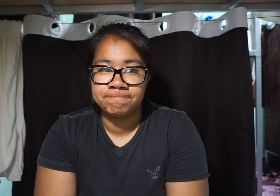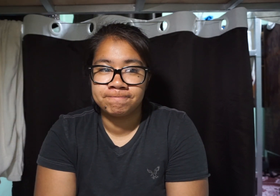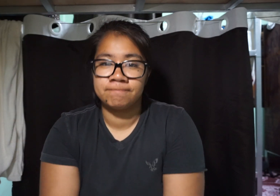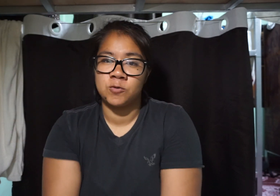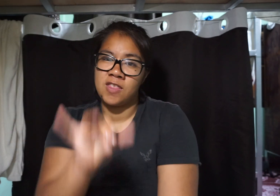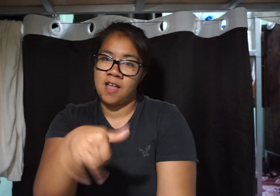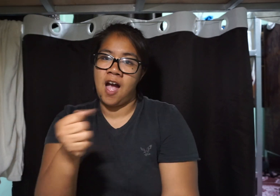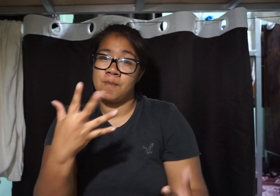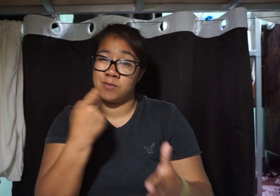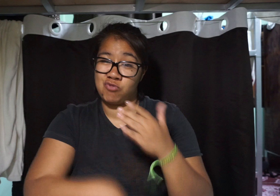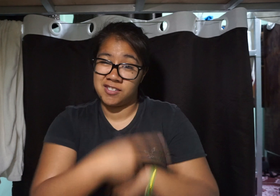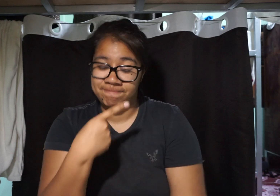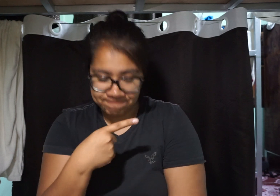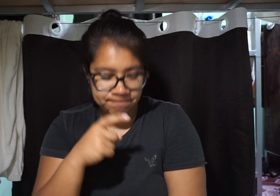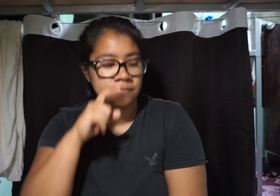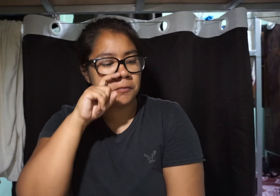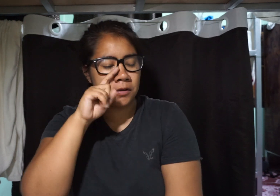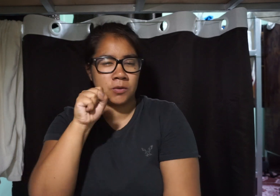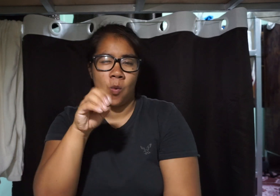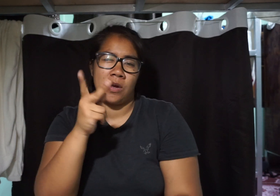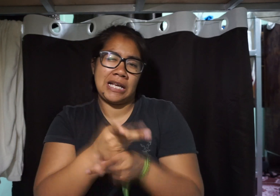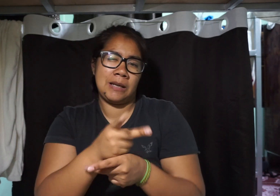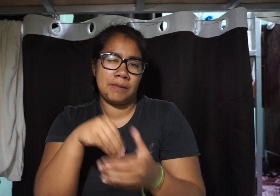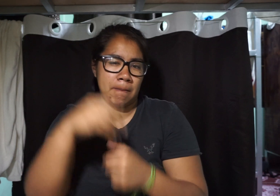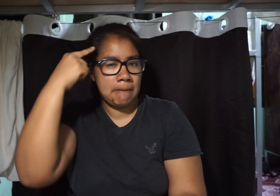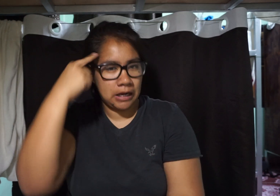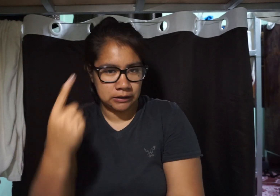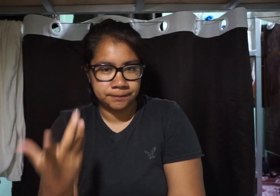So that's how much the prices are So keep that in mind